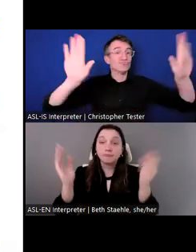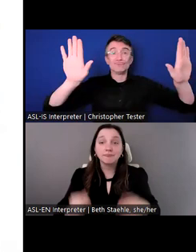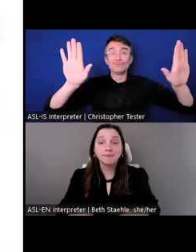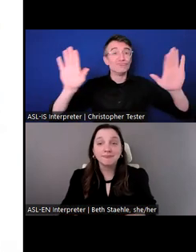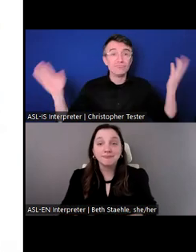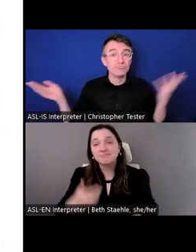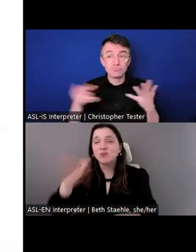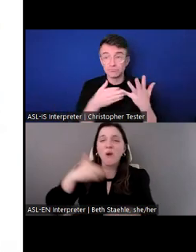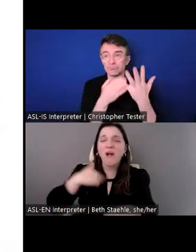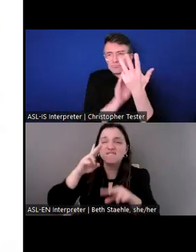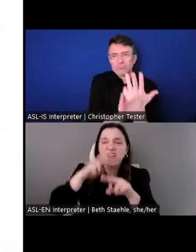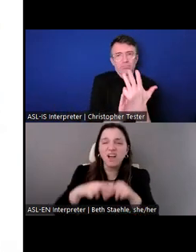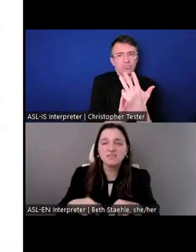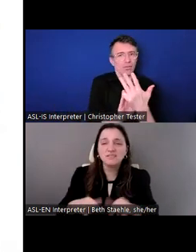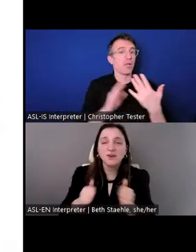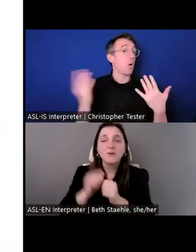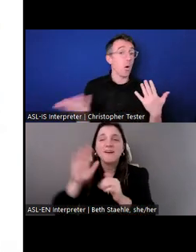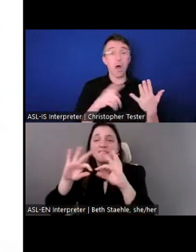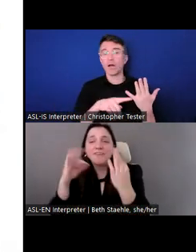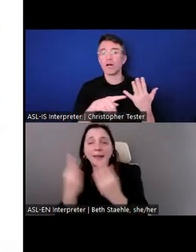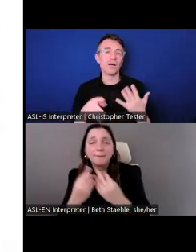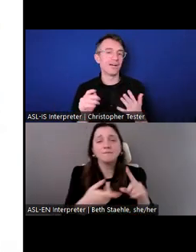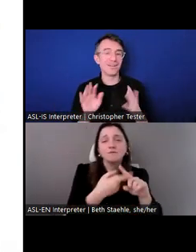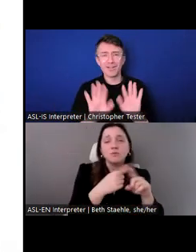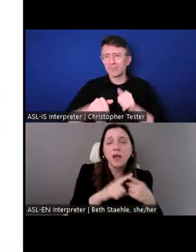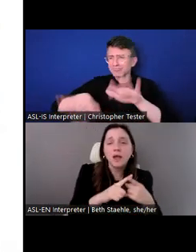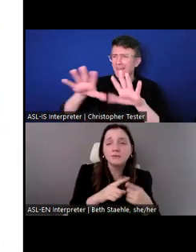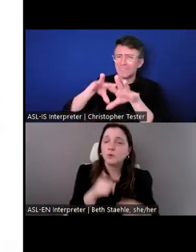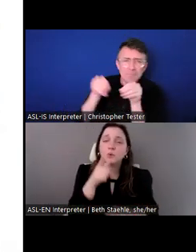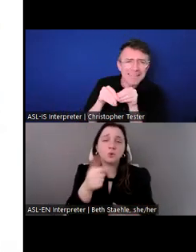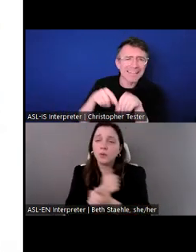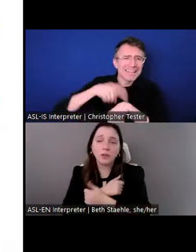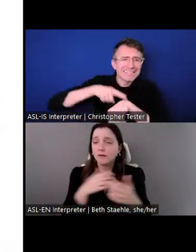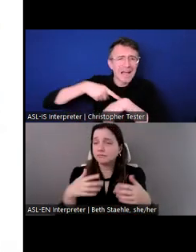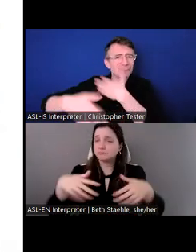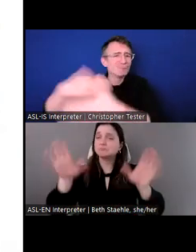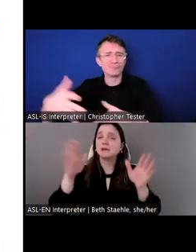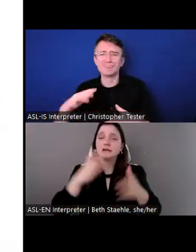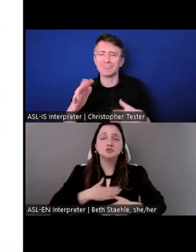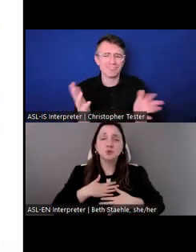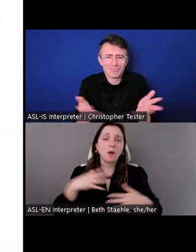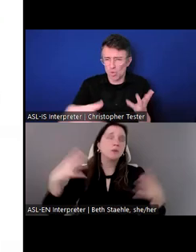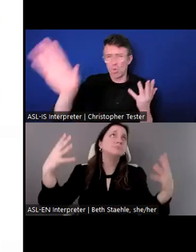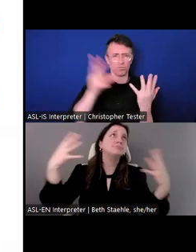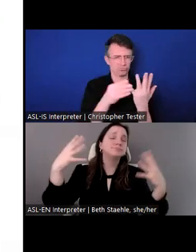with their friends, with their loved ones and enjoy the summer weather.